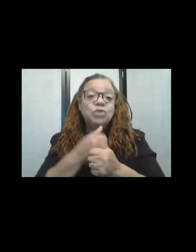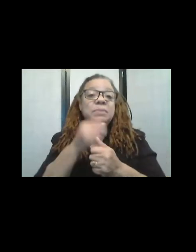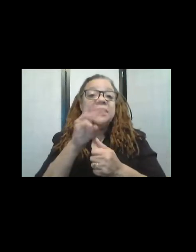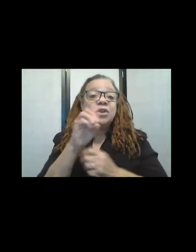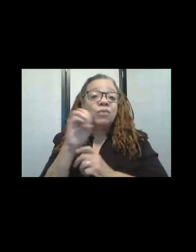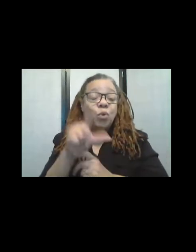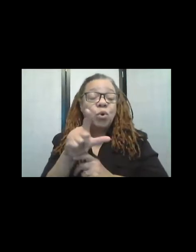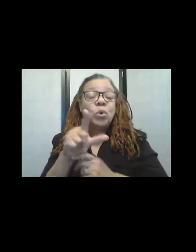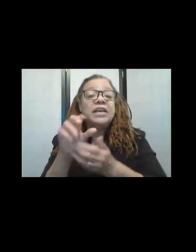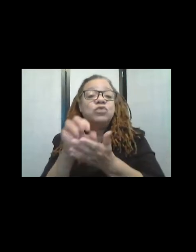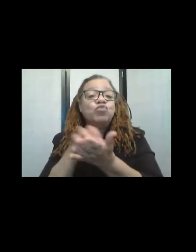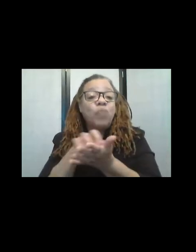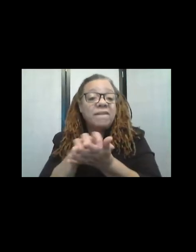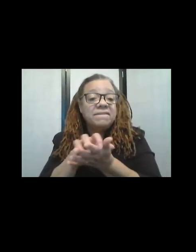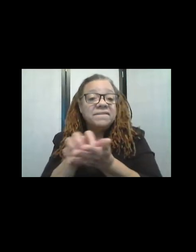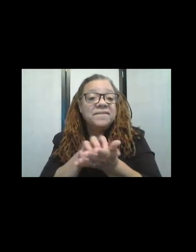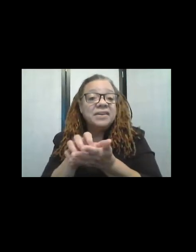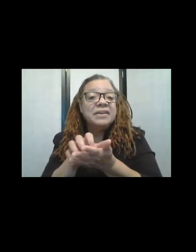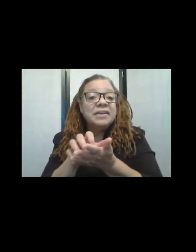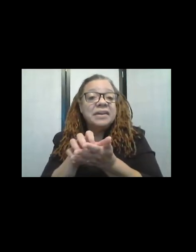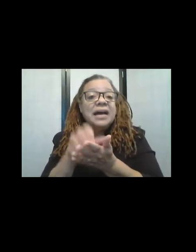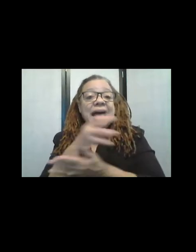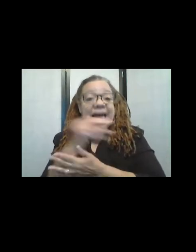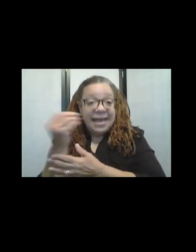it's got little, you know, stuff sticking out. And well, it's all good together. They kind of,